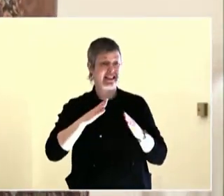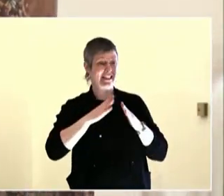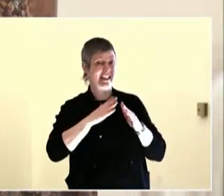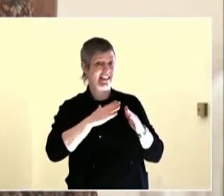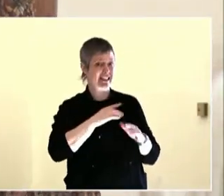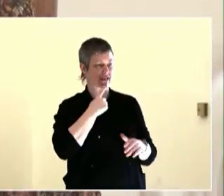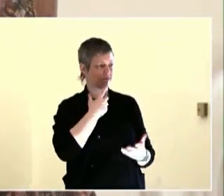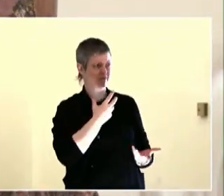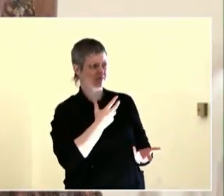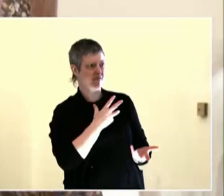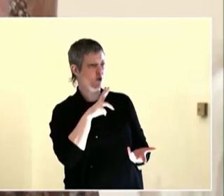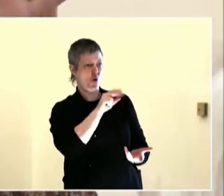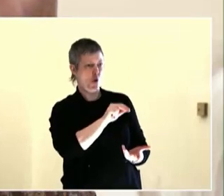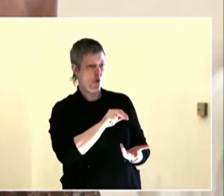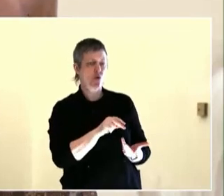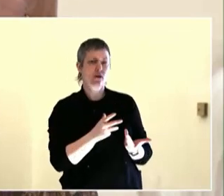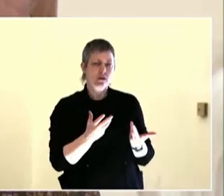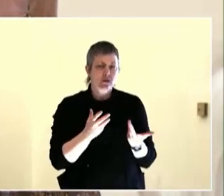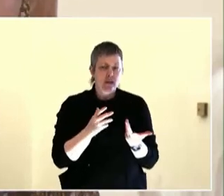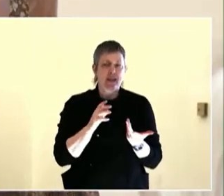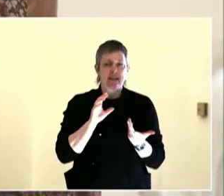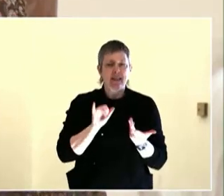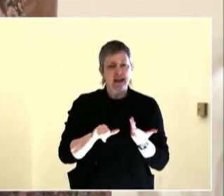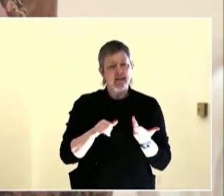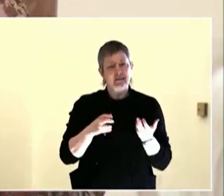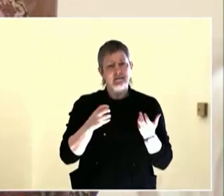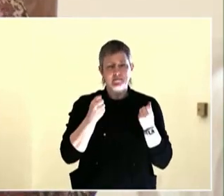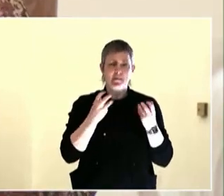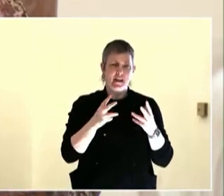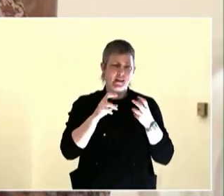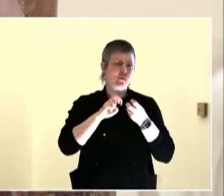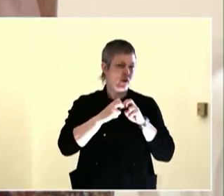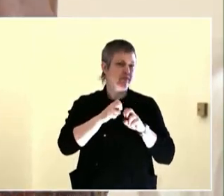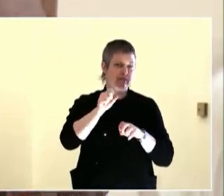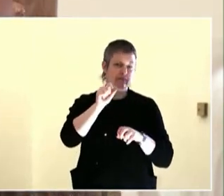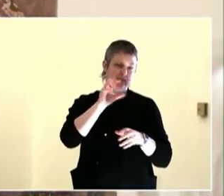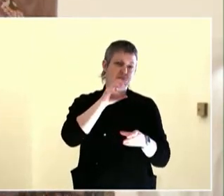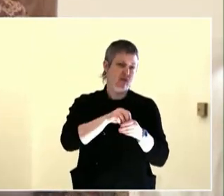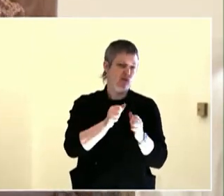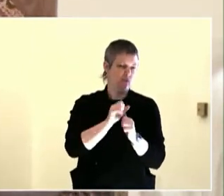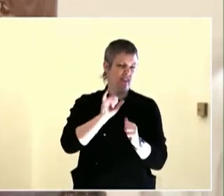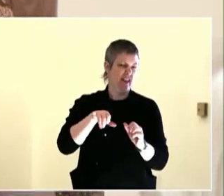where we just had a meeting last week, I guess, we had over